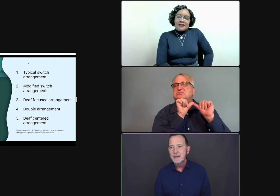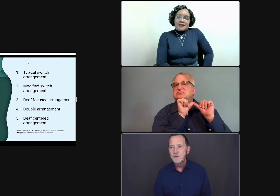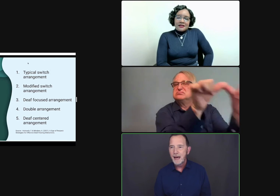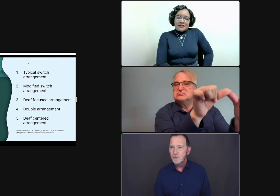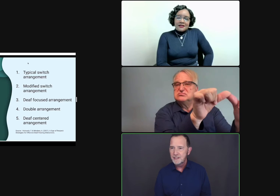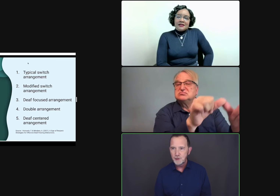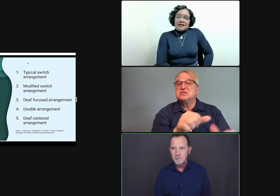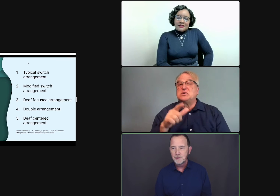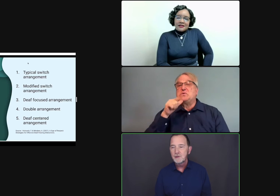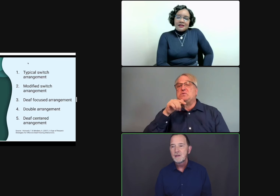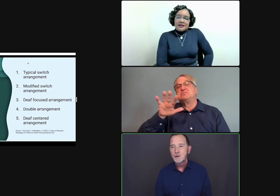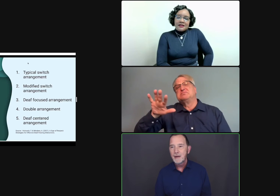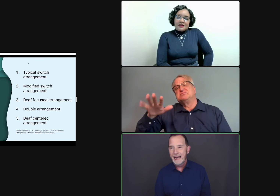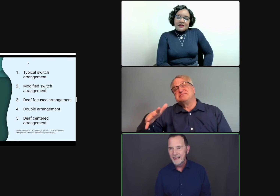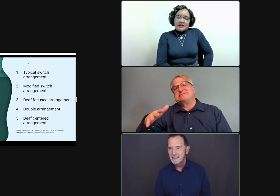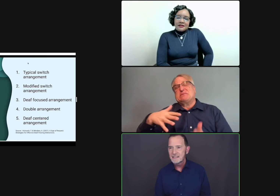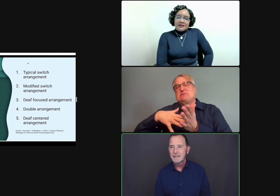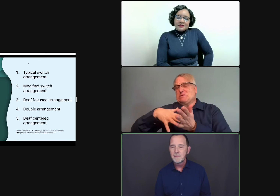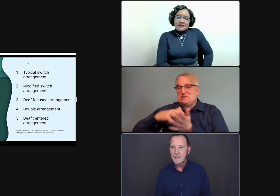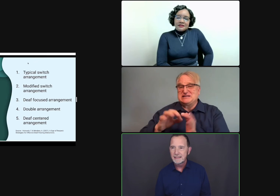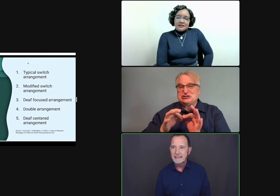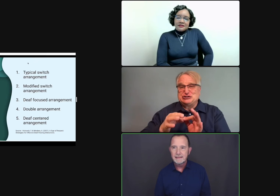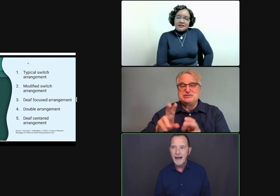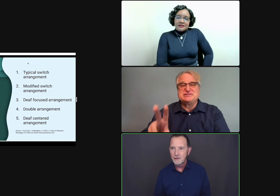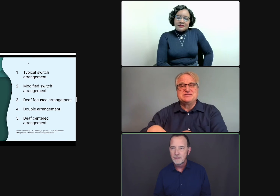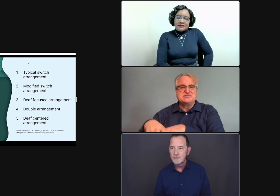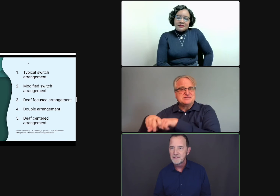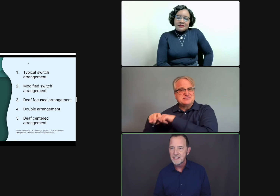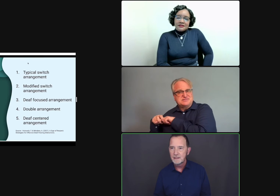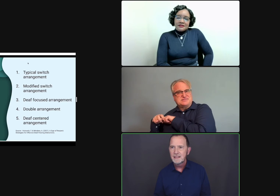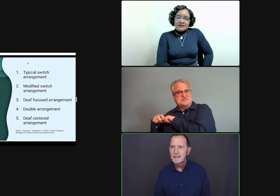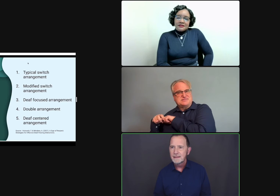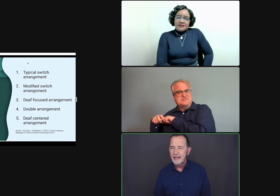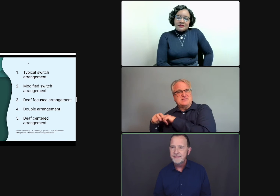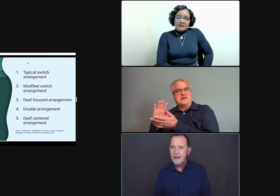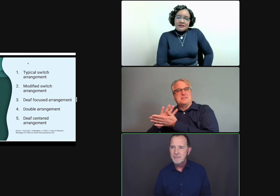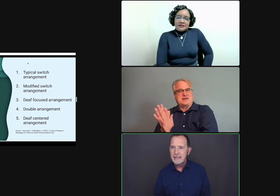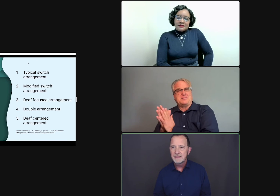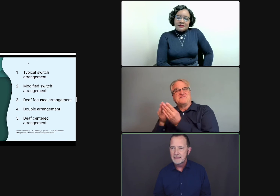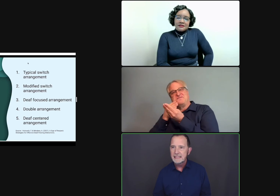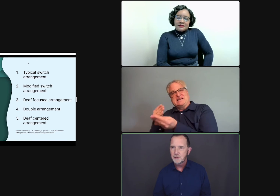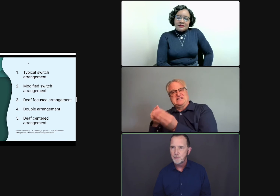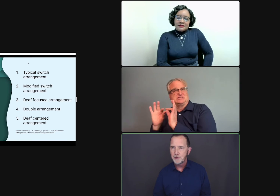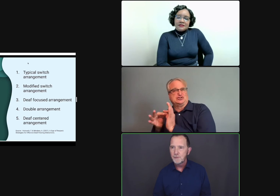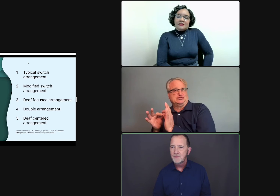But if you have one interpreter who has a markedly higher level of skill, let that be the lead interpreter,